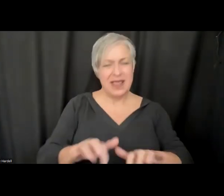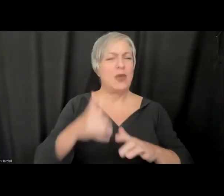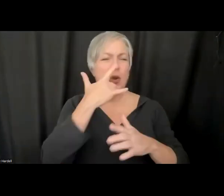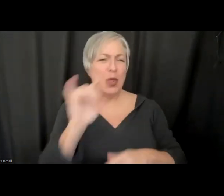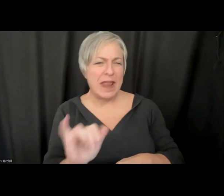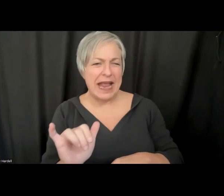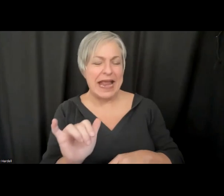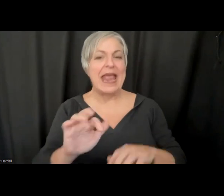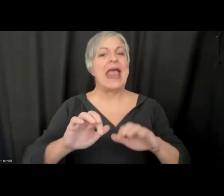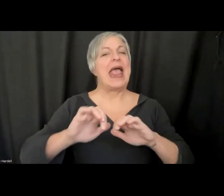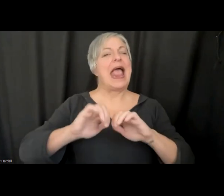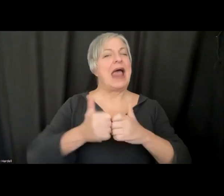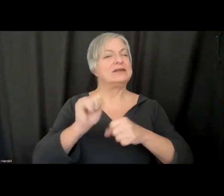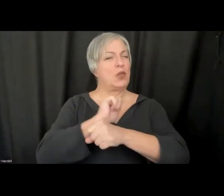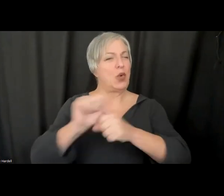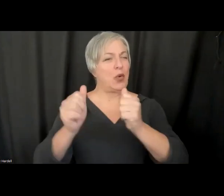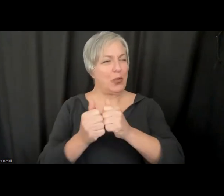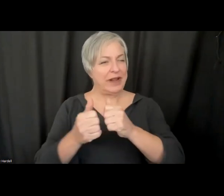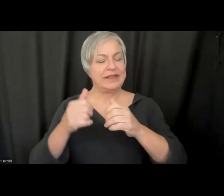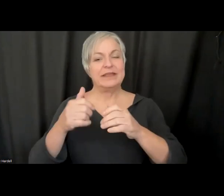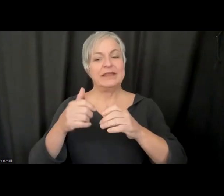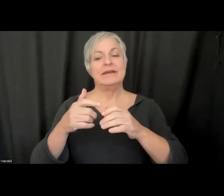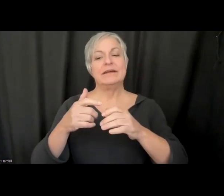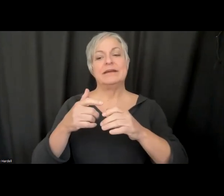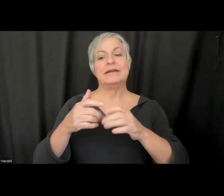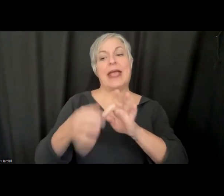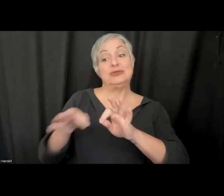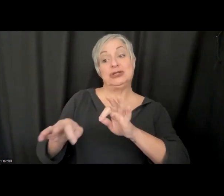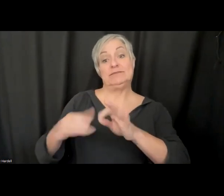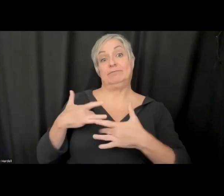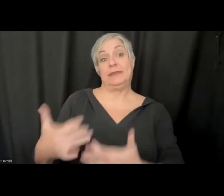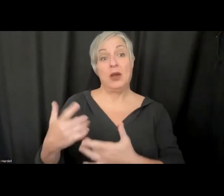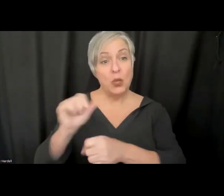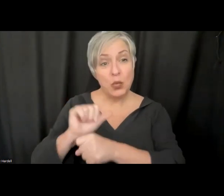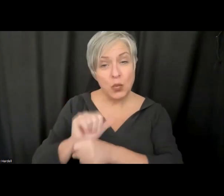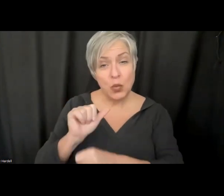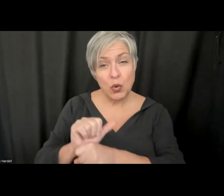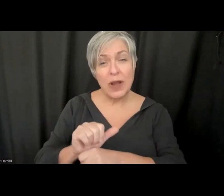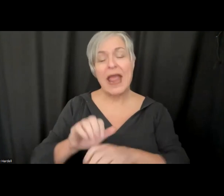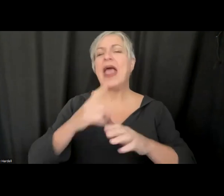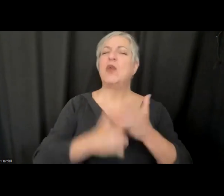today and what is necessary to support XR in the future. I